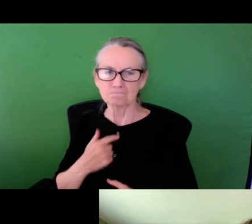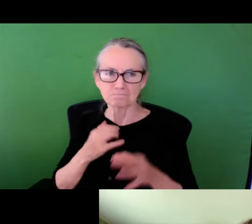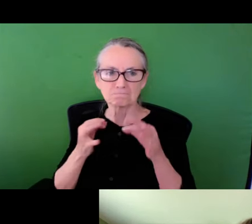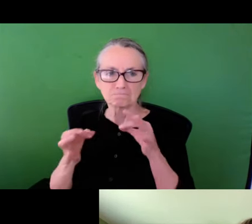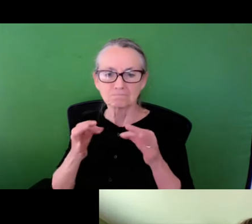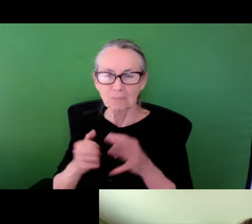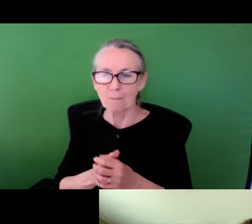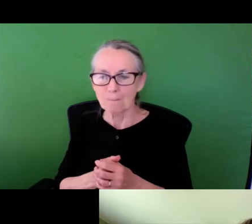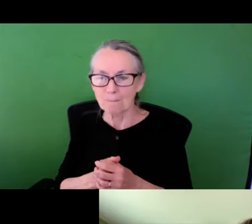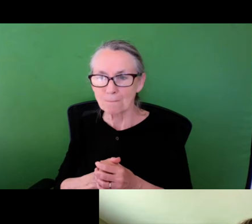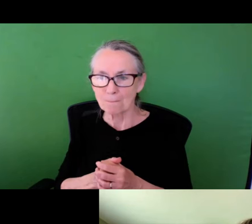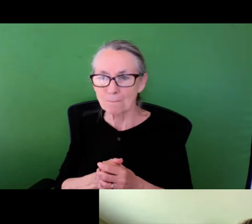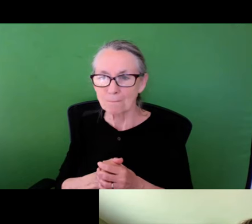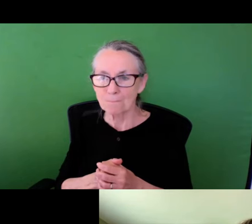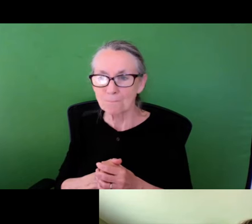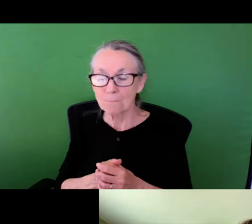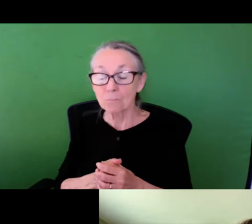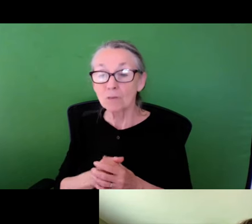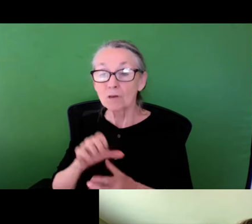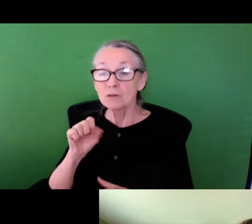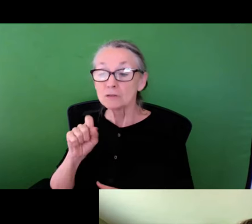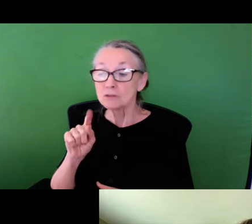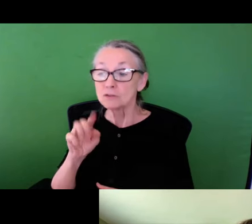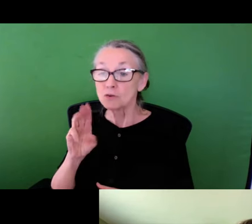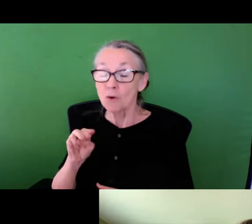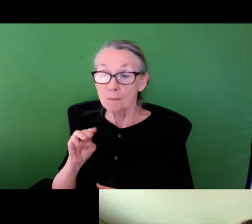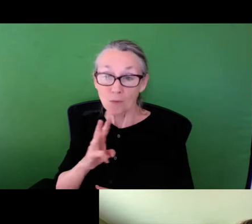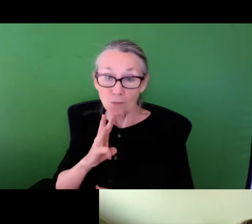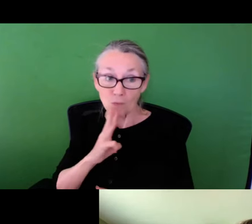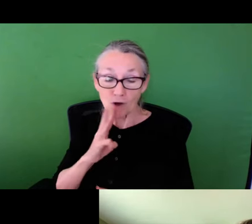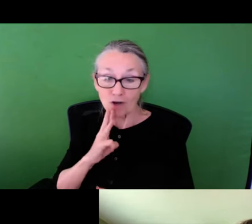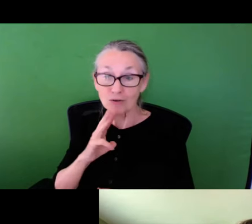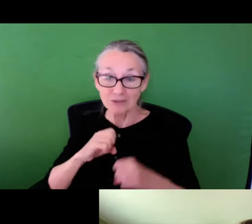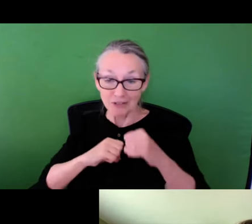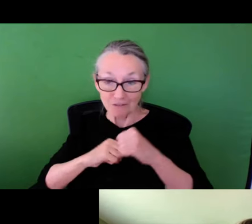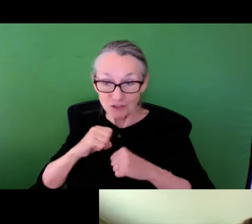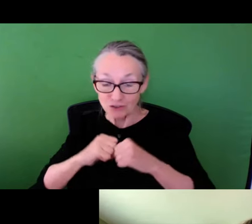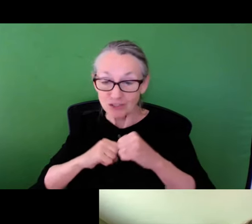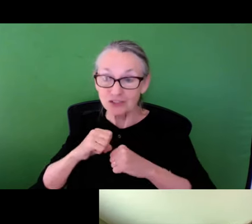? Can you describe that for us in a little more detail? >> DR. MARCCUS HENDRICKS: